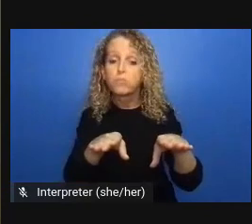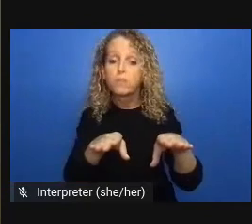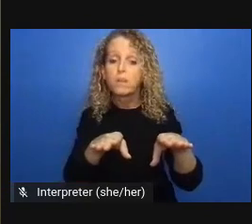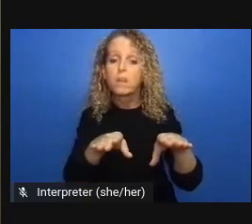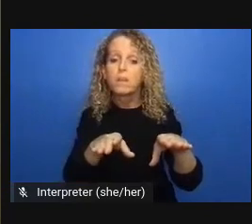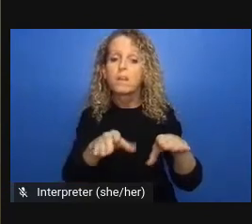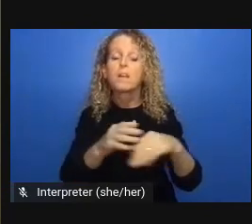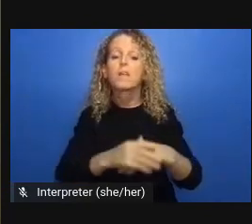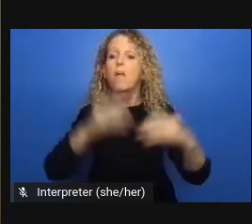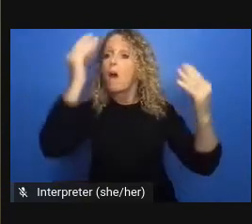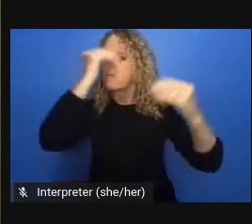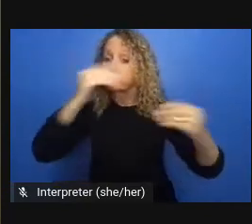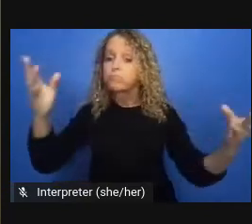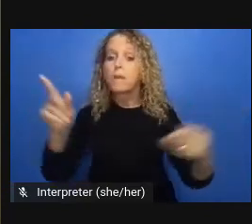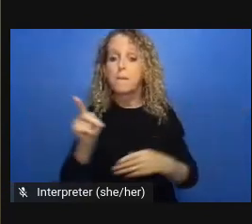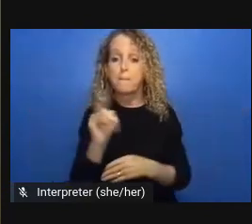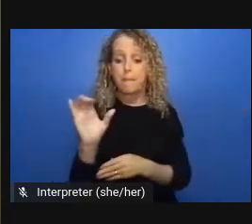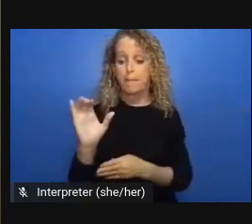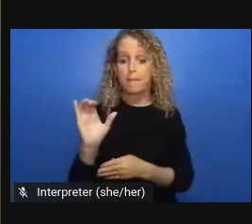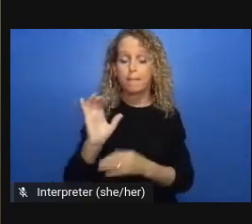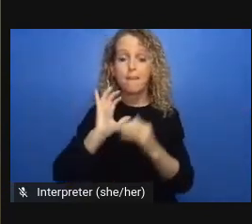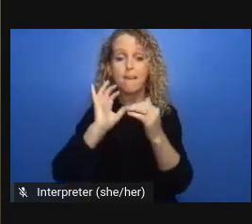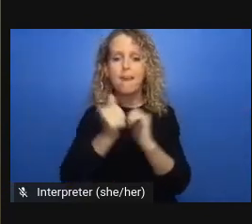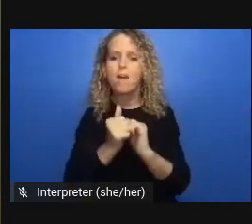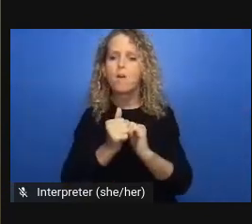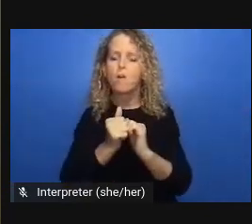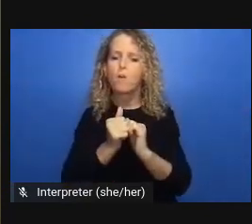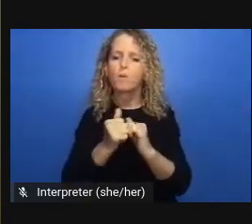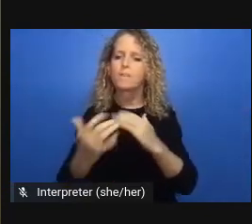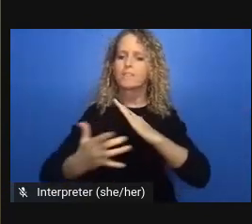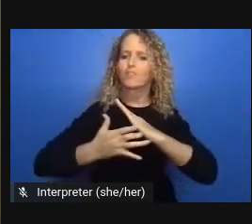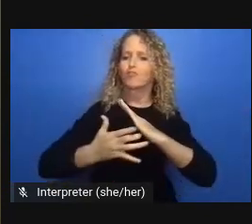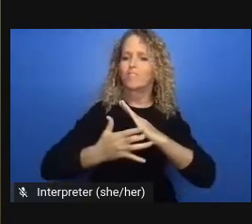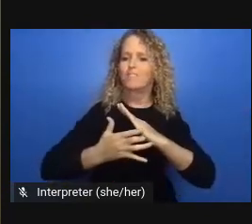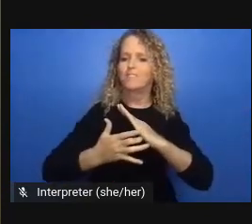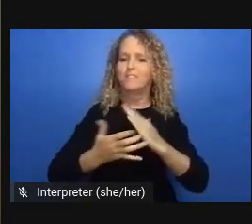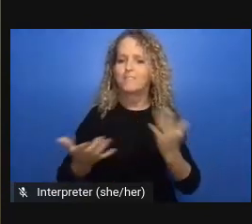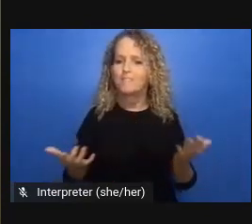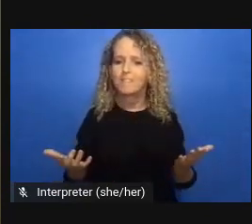in Nova Scotia's justice system so squarely at the center of the topic we were asked to address